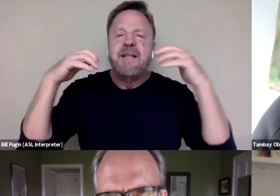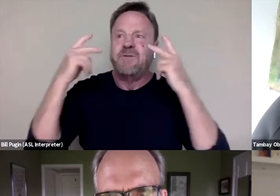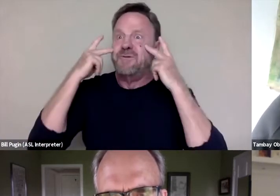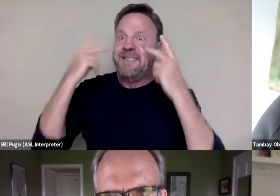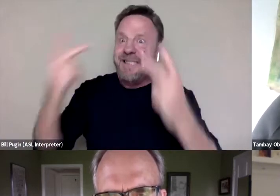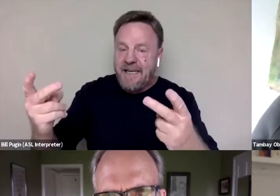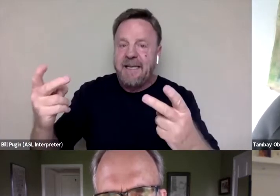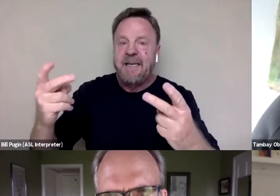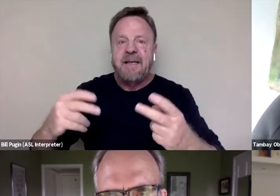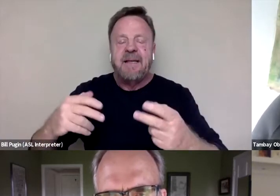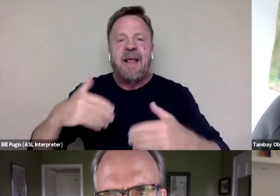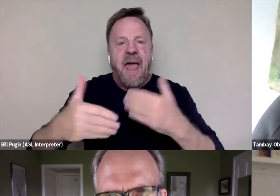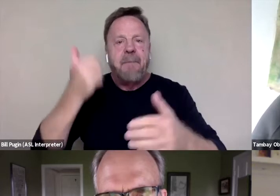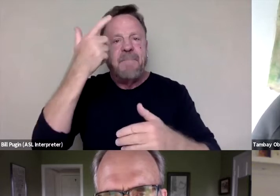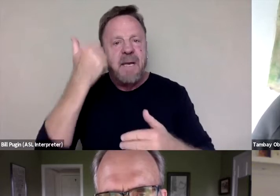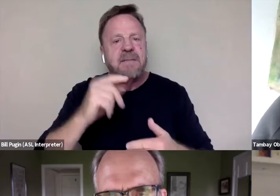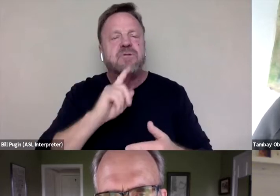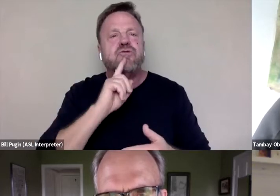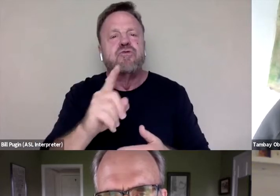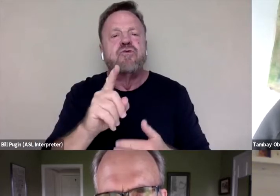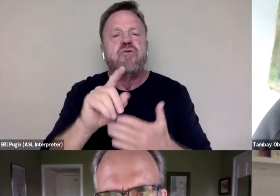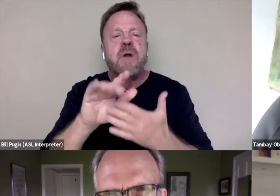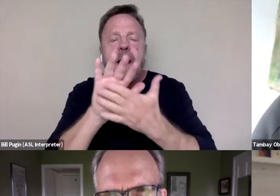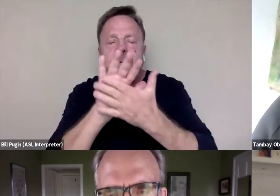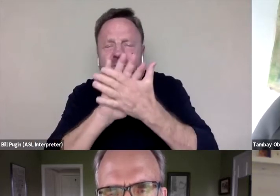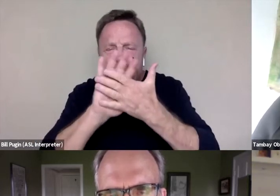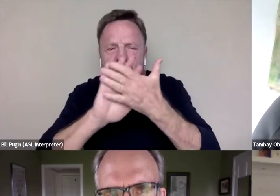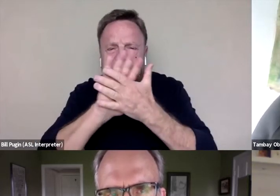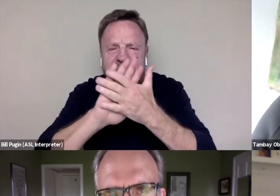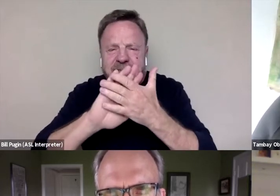because it's a nuanced examination of the experience